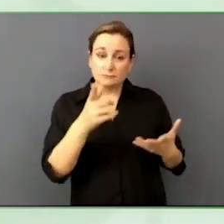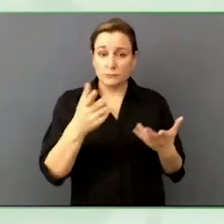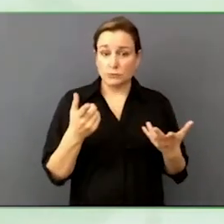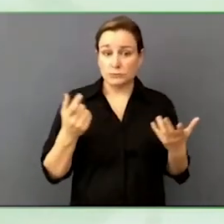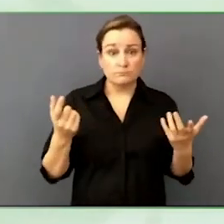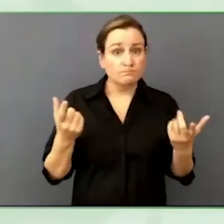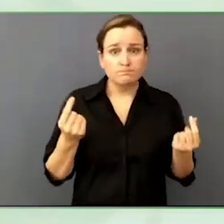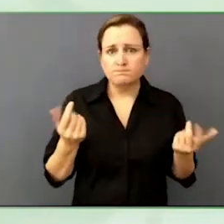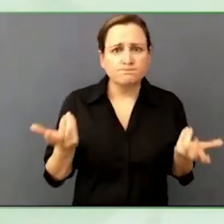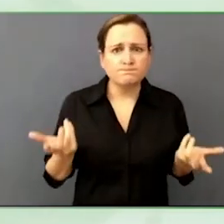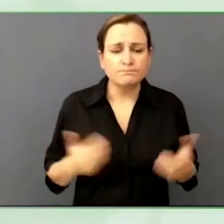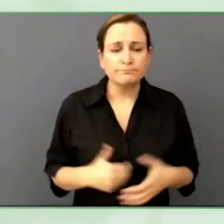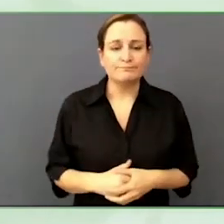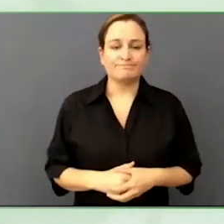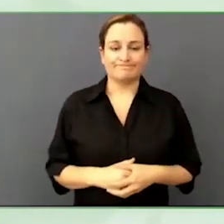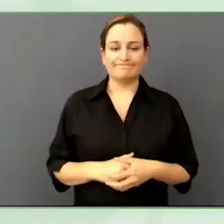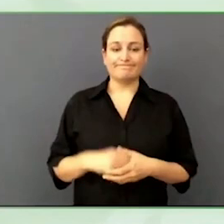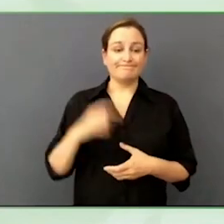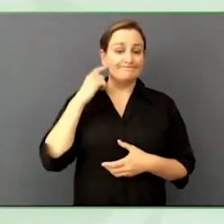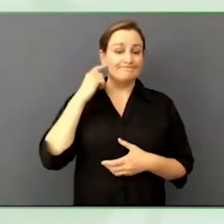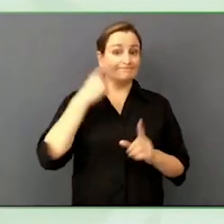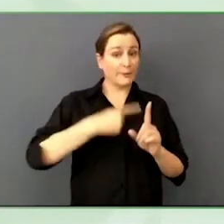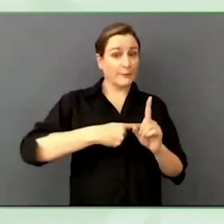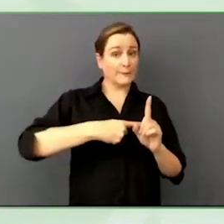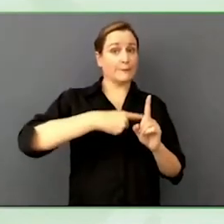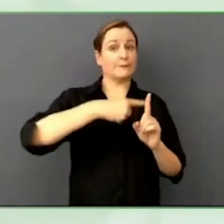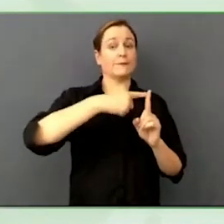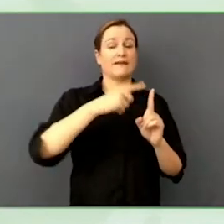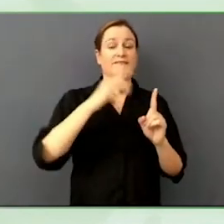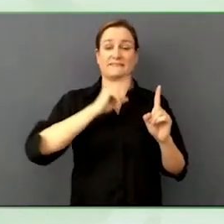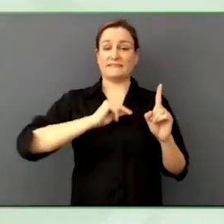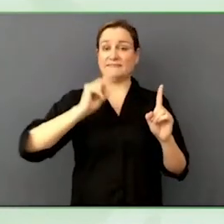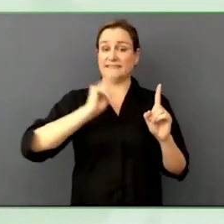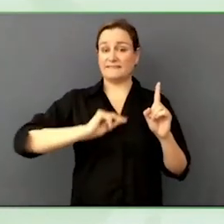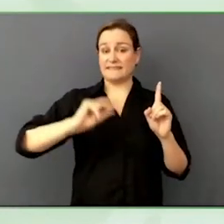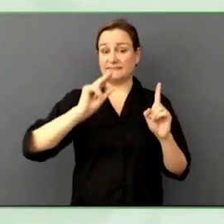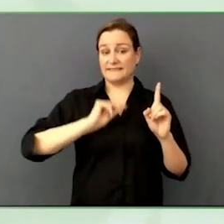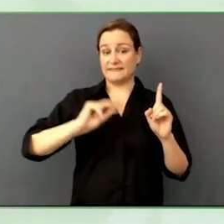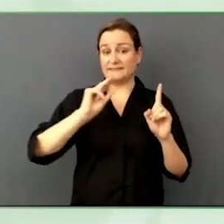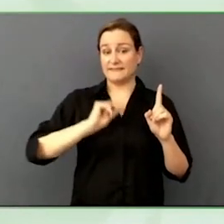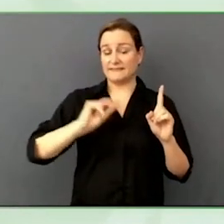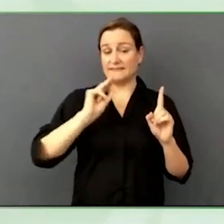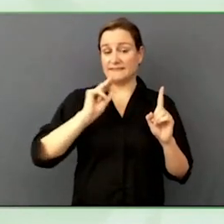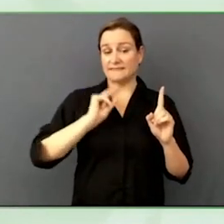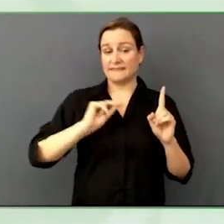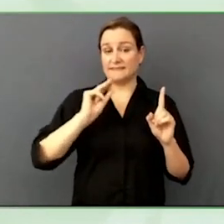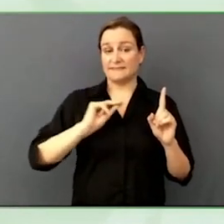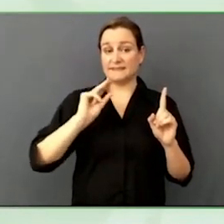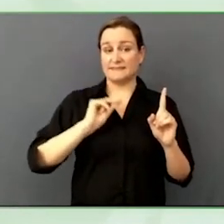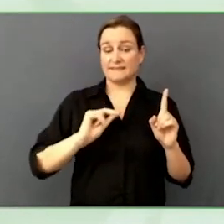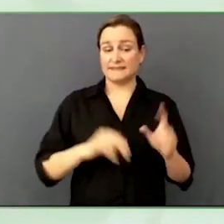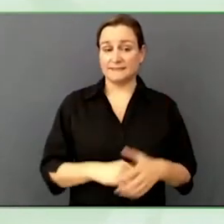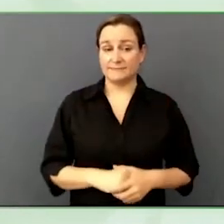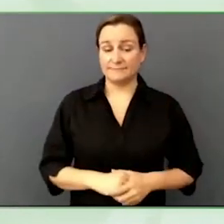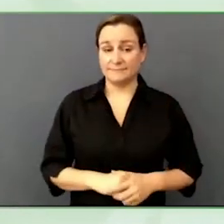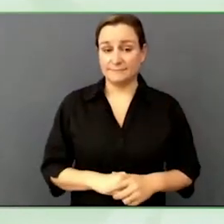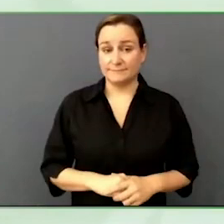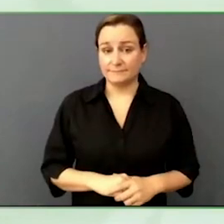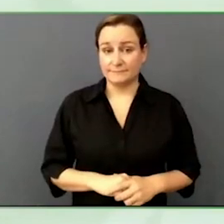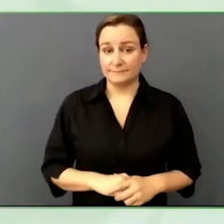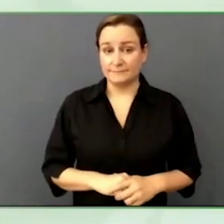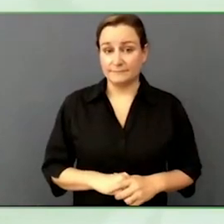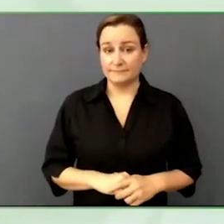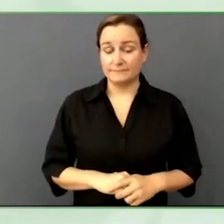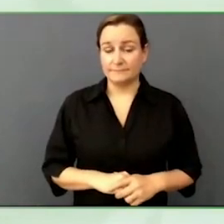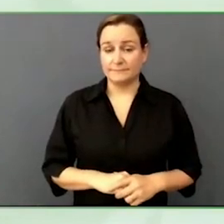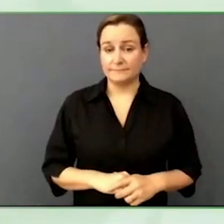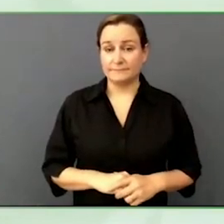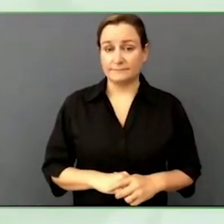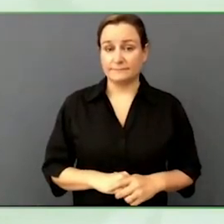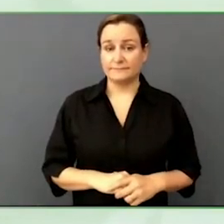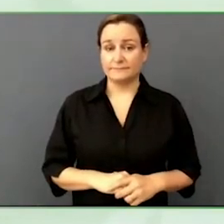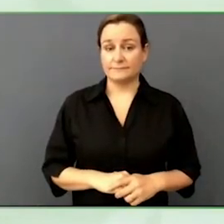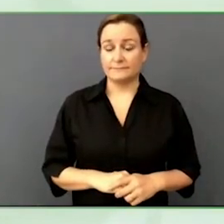Even the form fields.